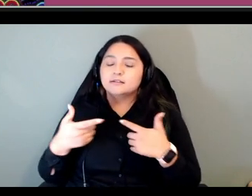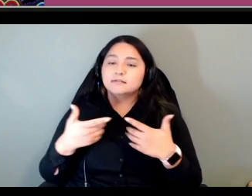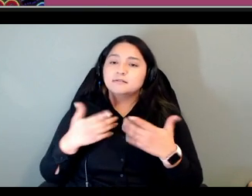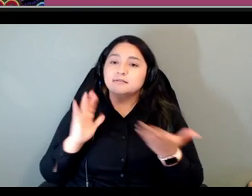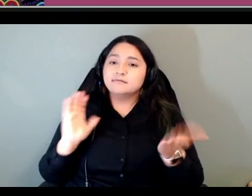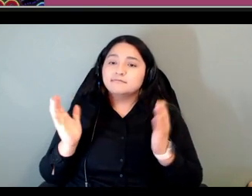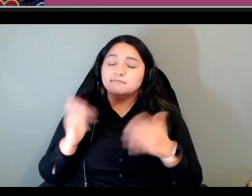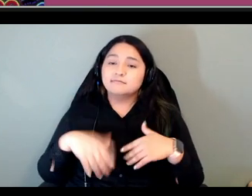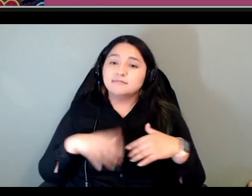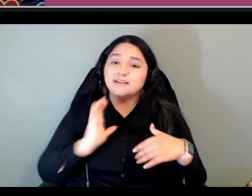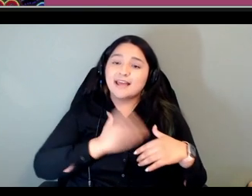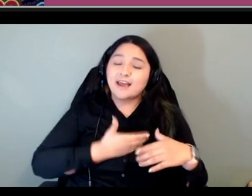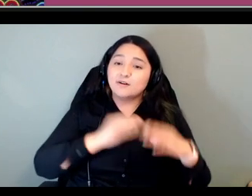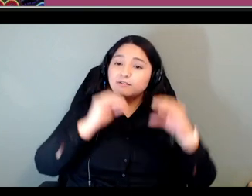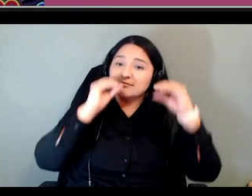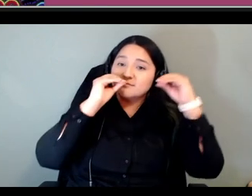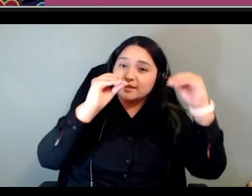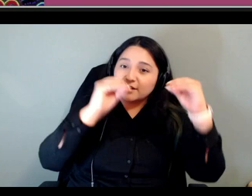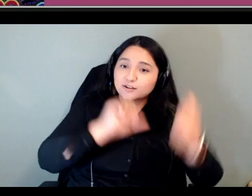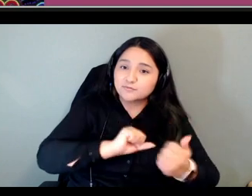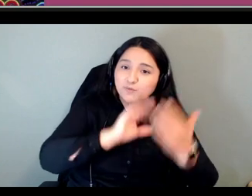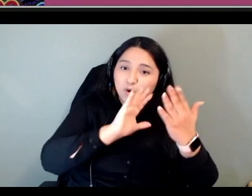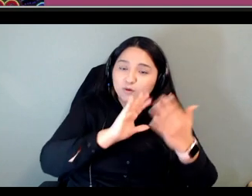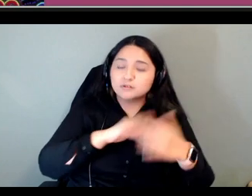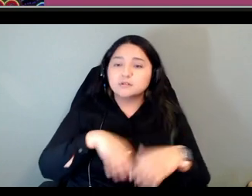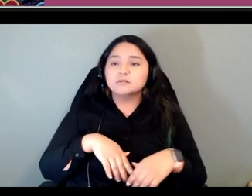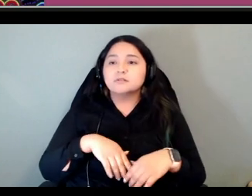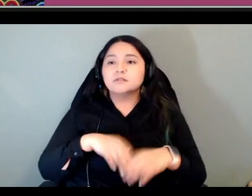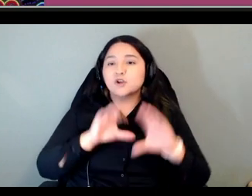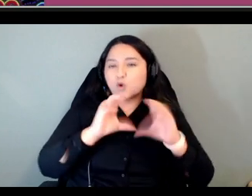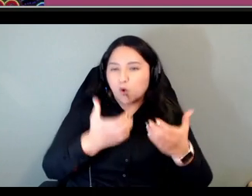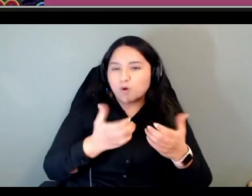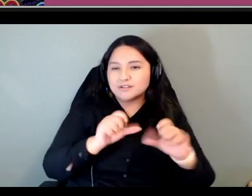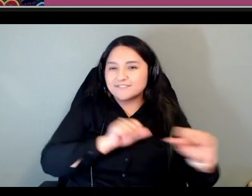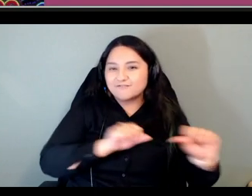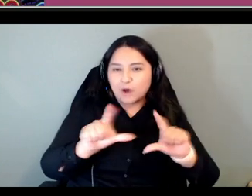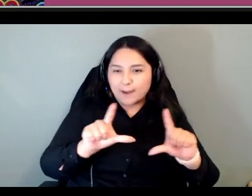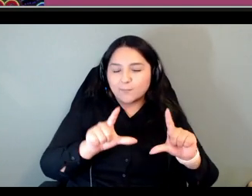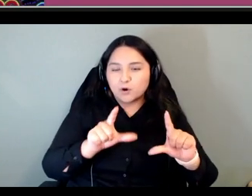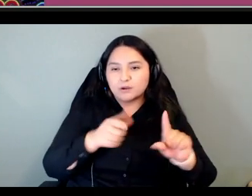that we wanted to take and the course framework itself the physical framework of how you know